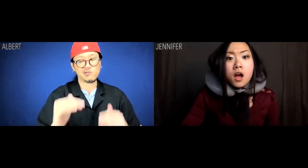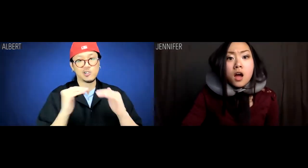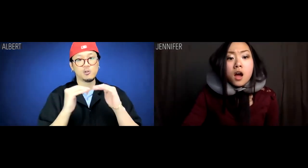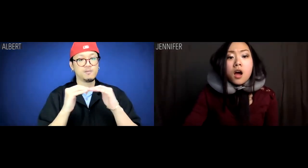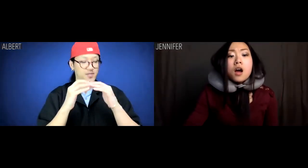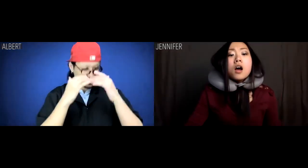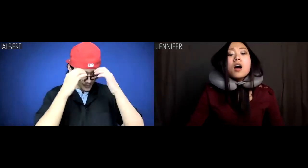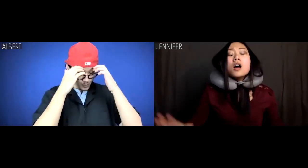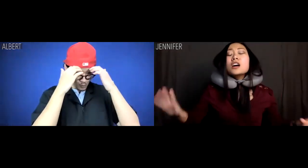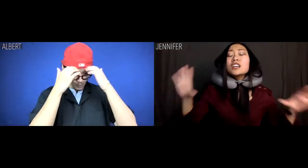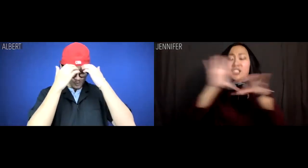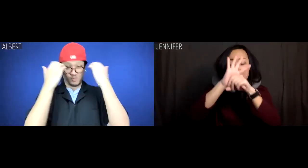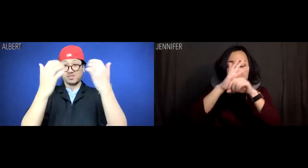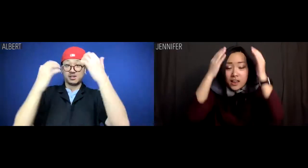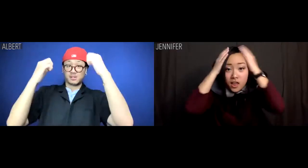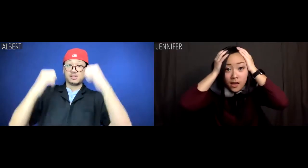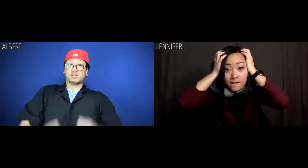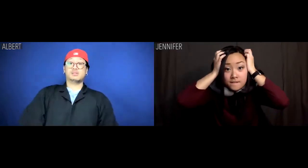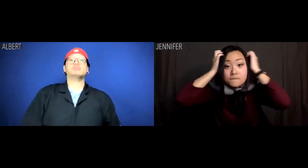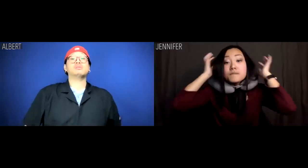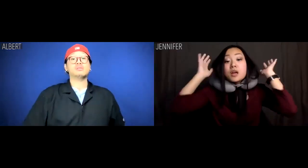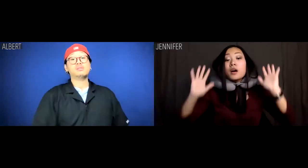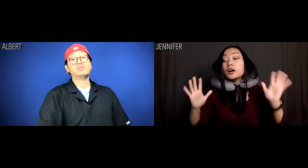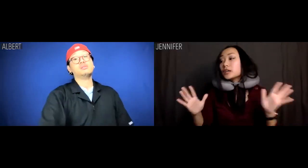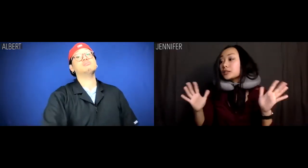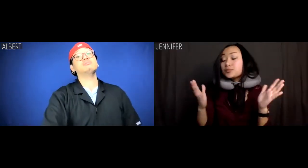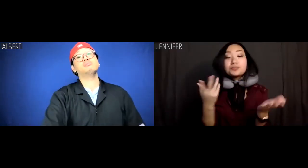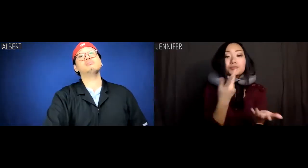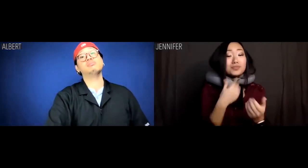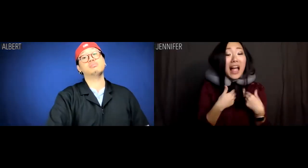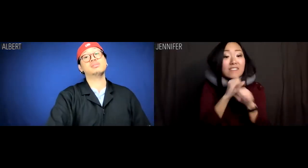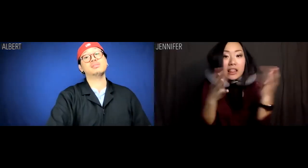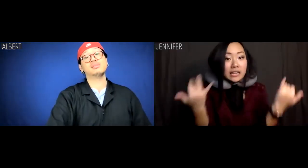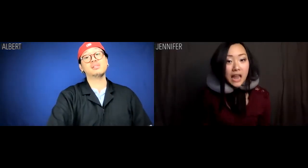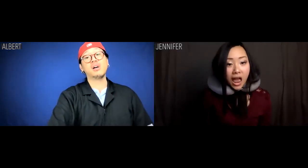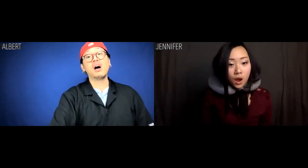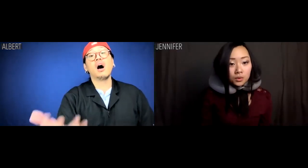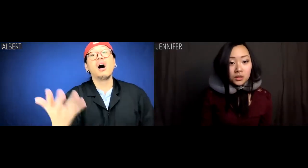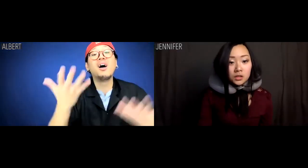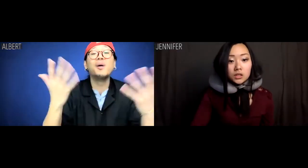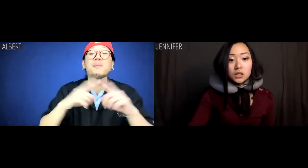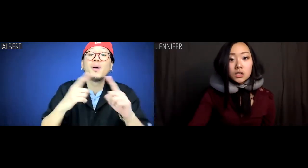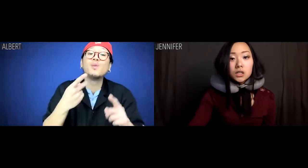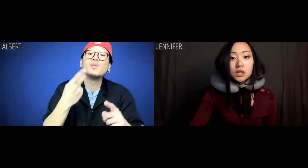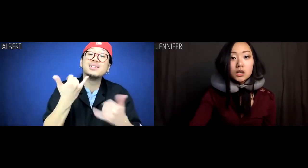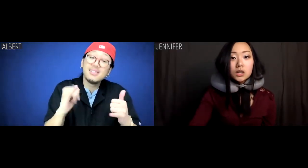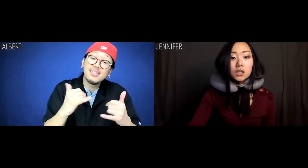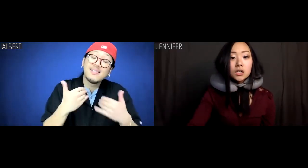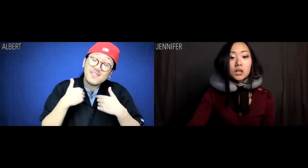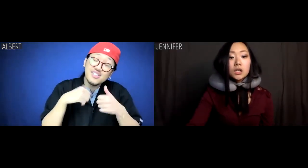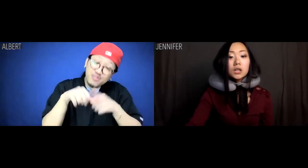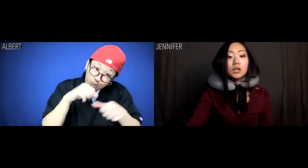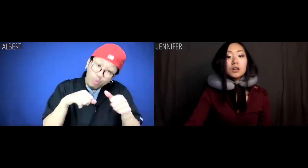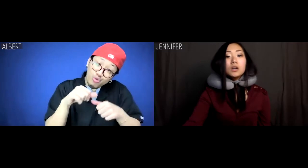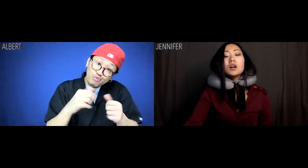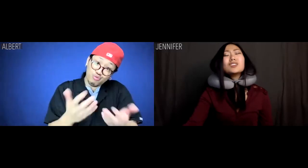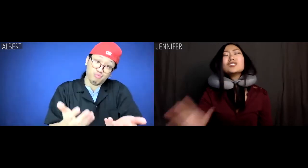Albert: That's fair. Jennifer: Shit, man, we have nothing now Albert: But we still have each other